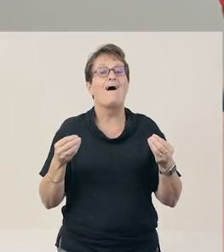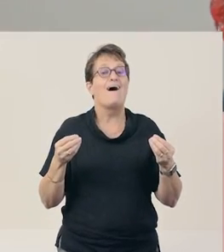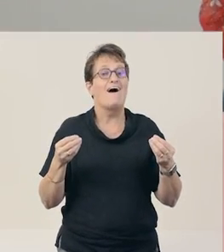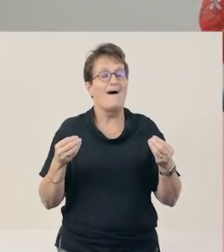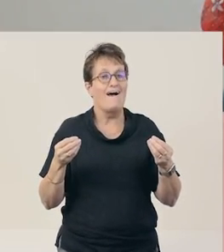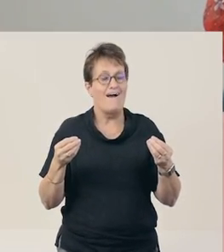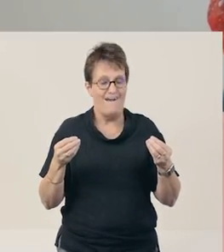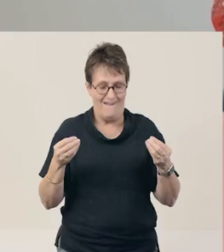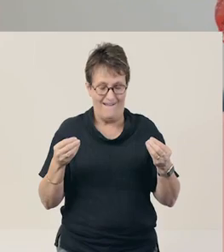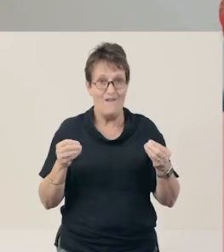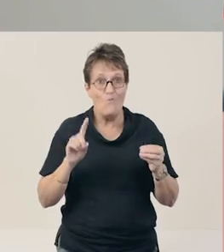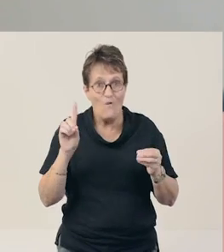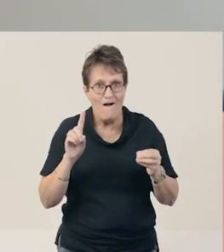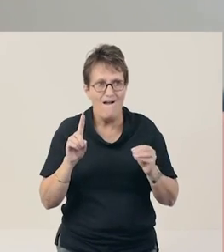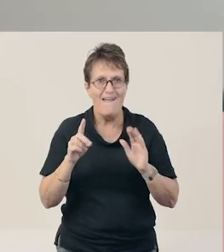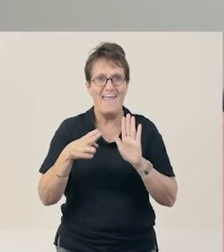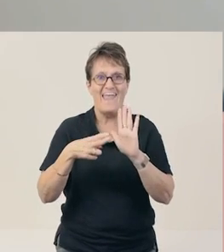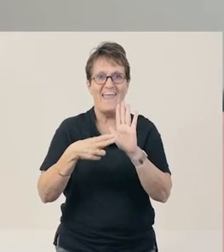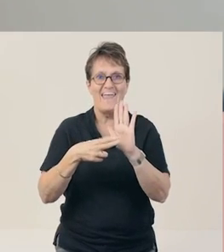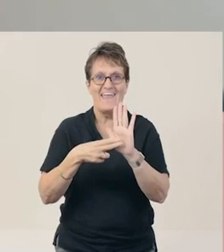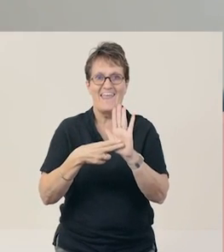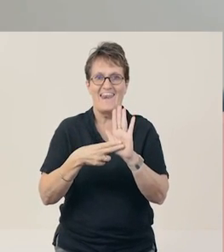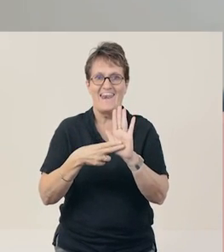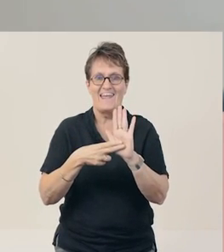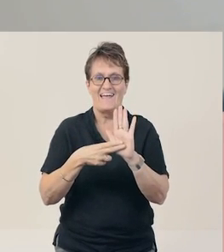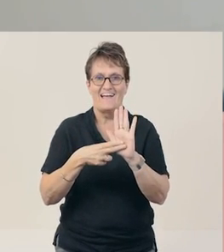The letter of the day is the letter N.